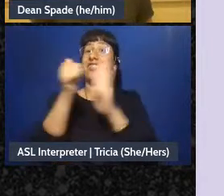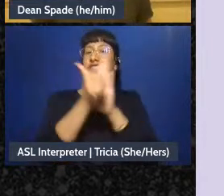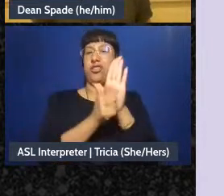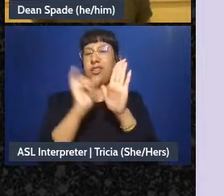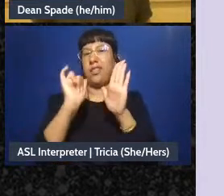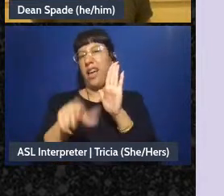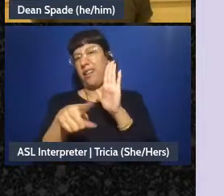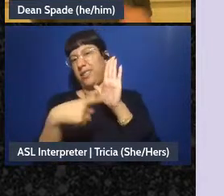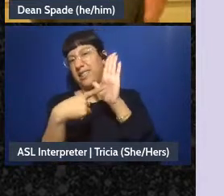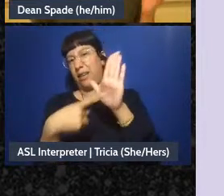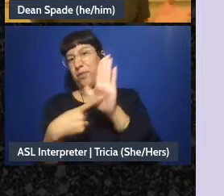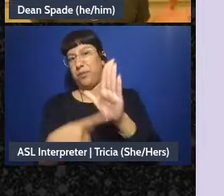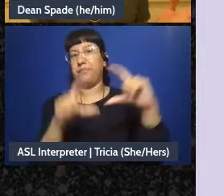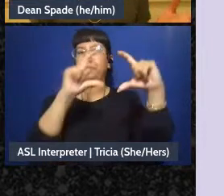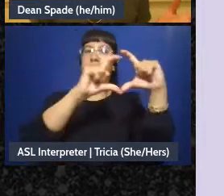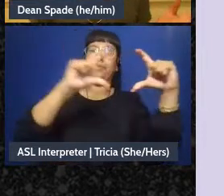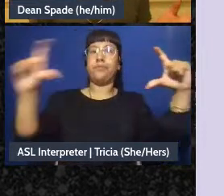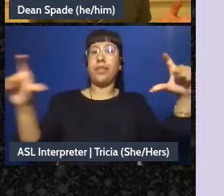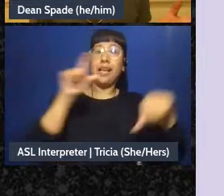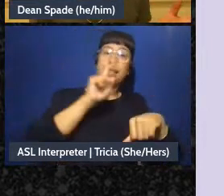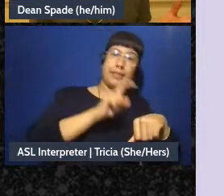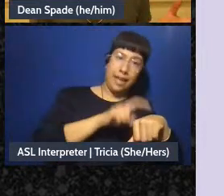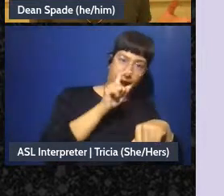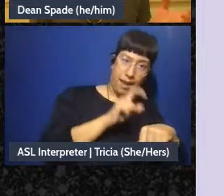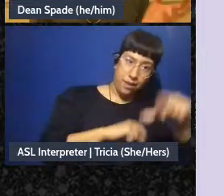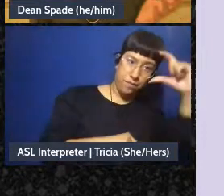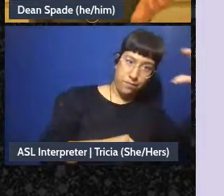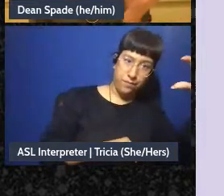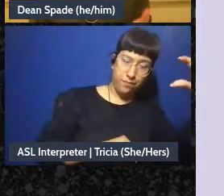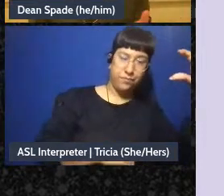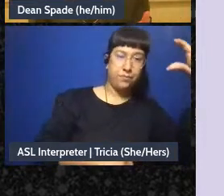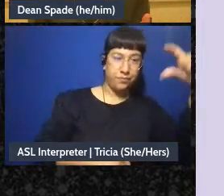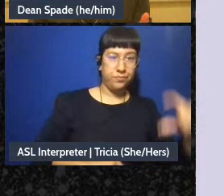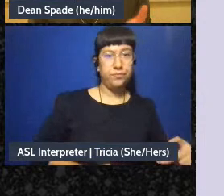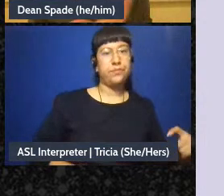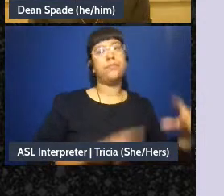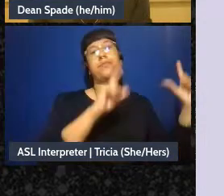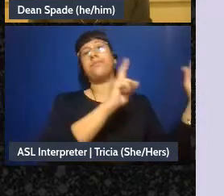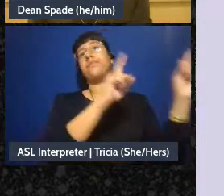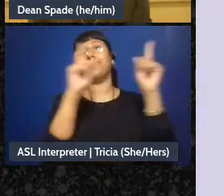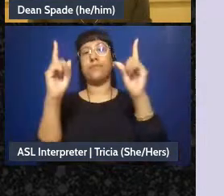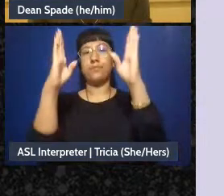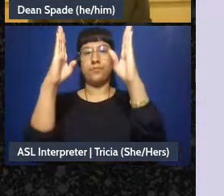that says like the timing of particular topics, what the topic is, and who the facilitator is,